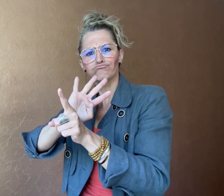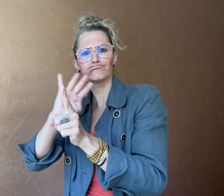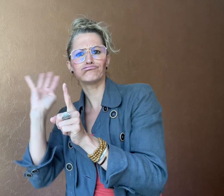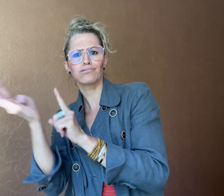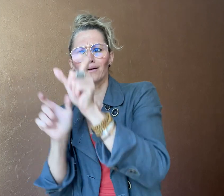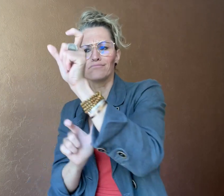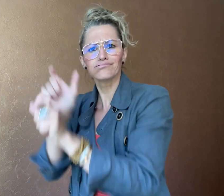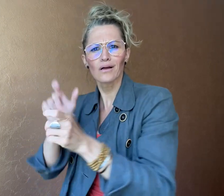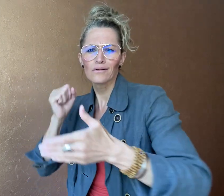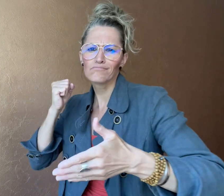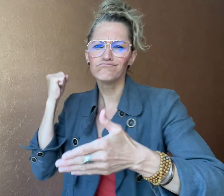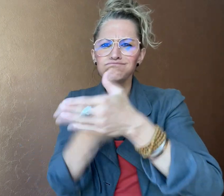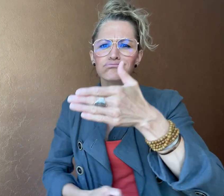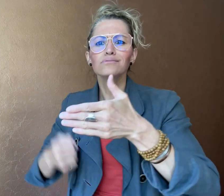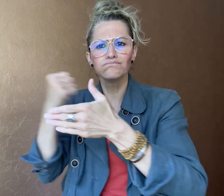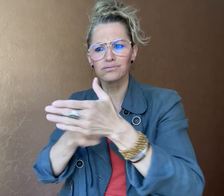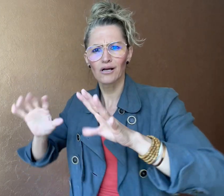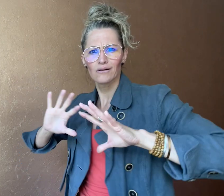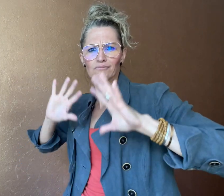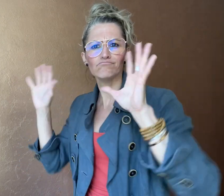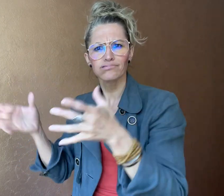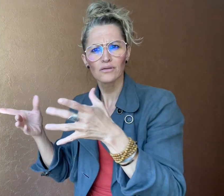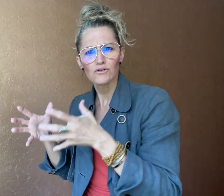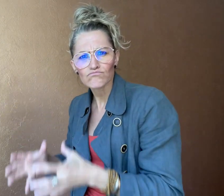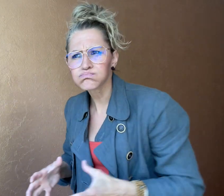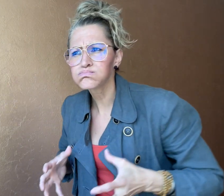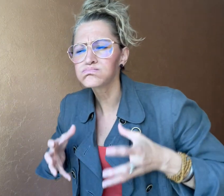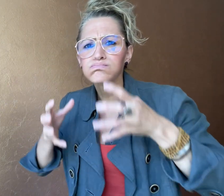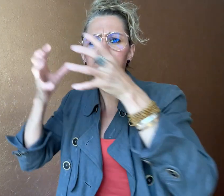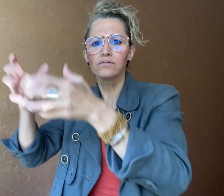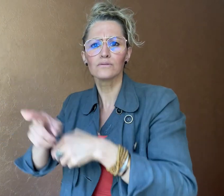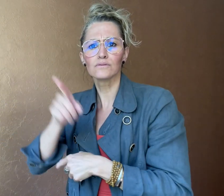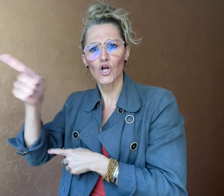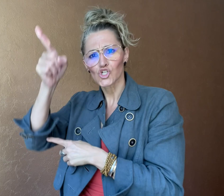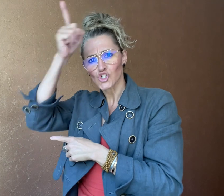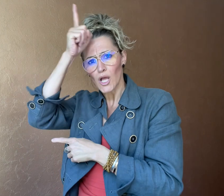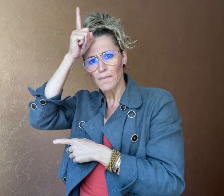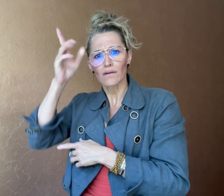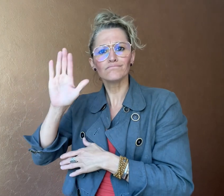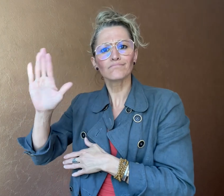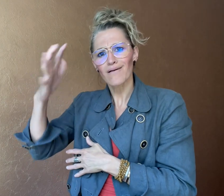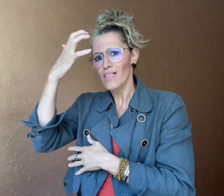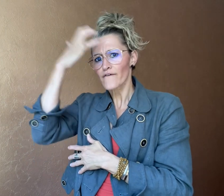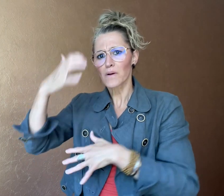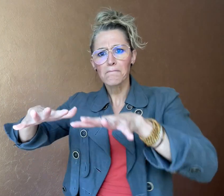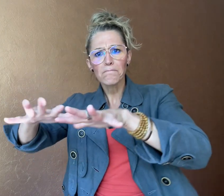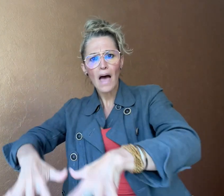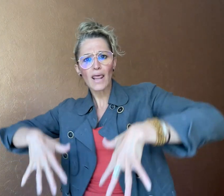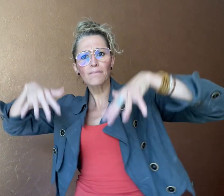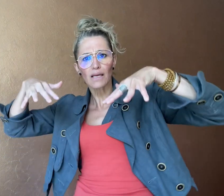fellow campaigners protested for more inclusion and